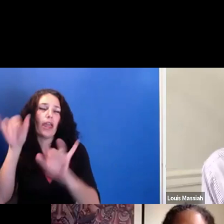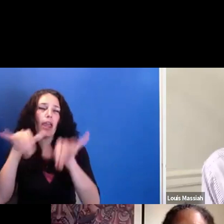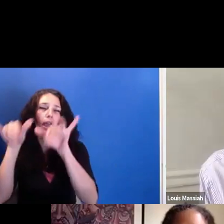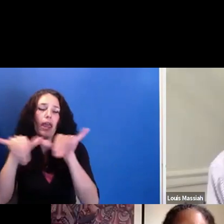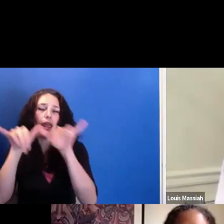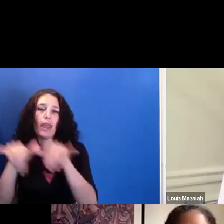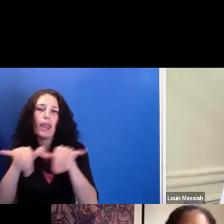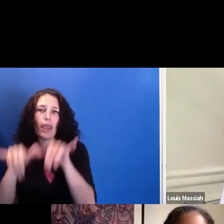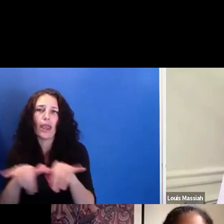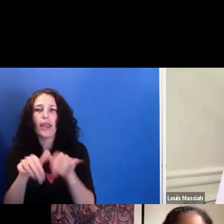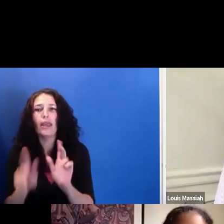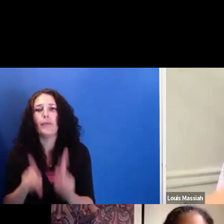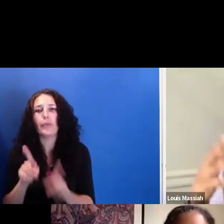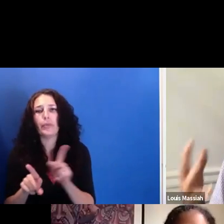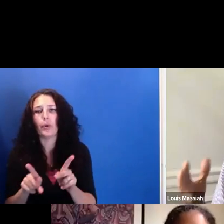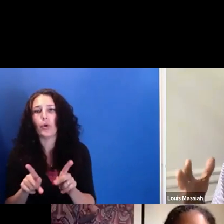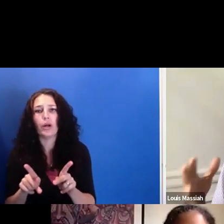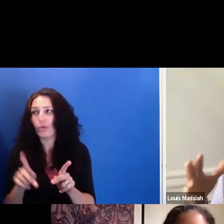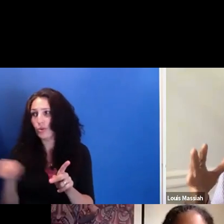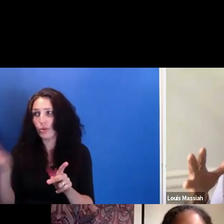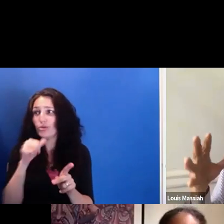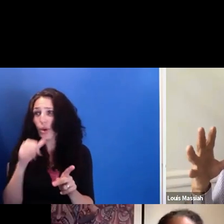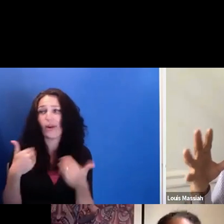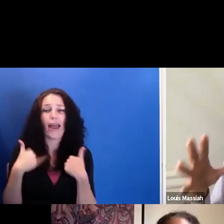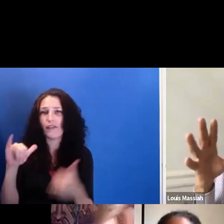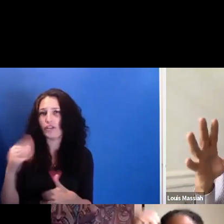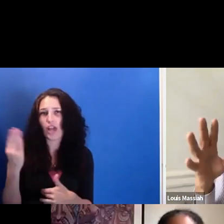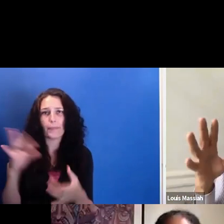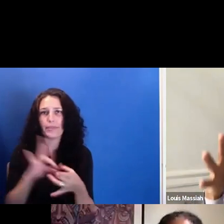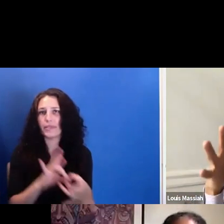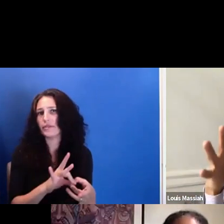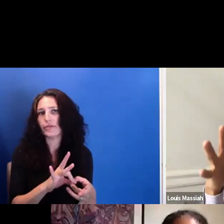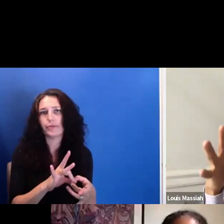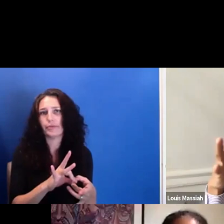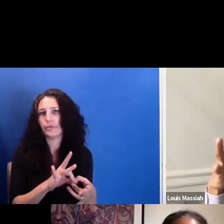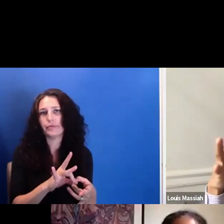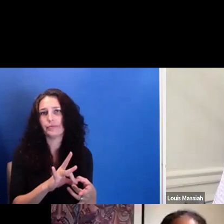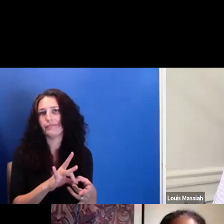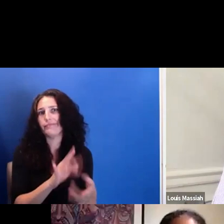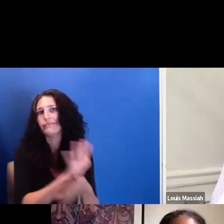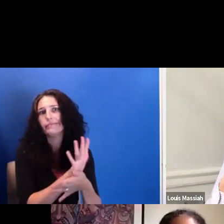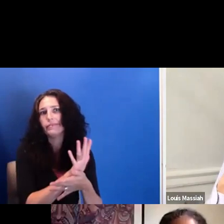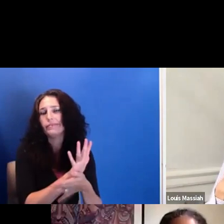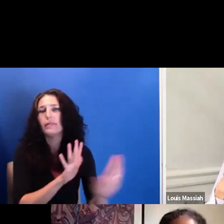You know, one of our first-- and so I'm not saying that--